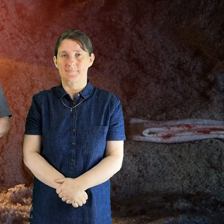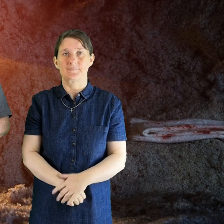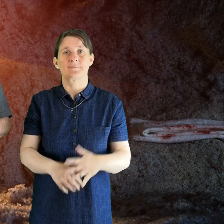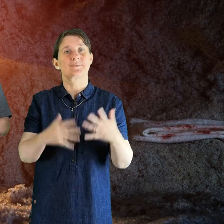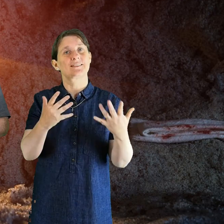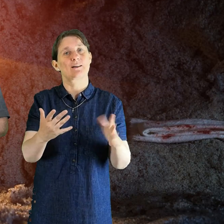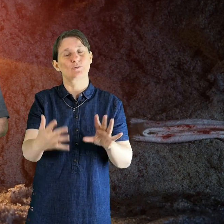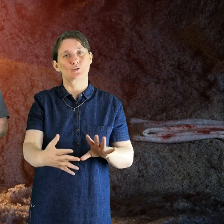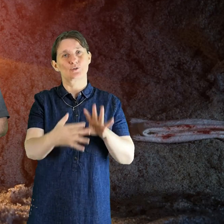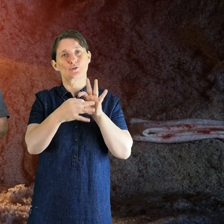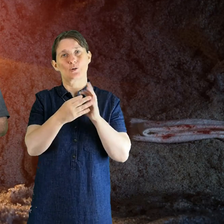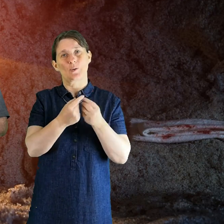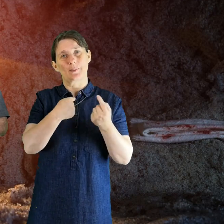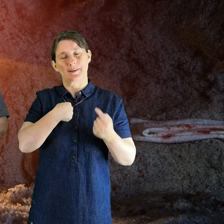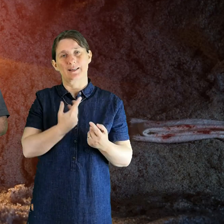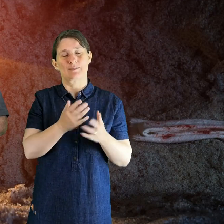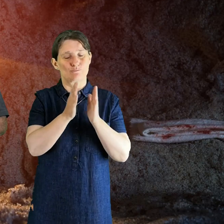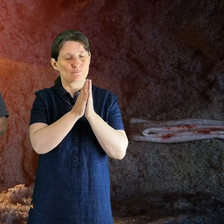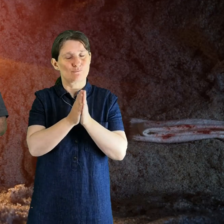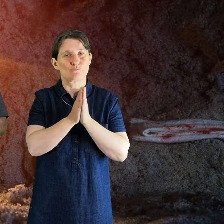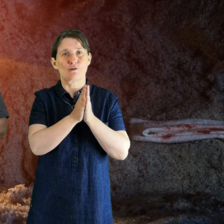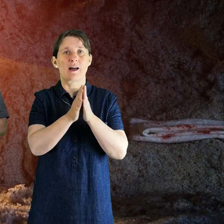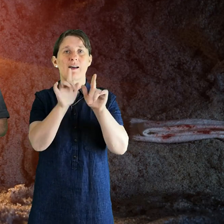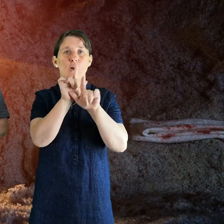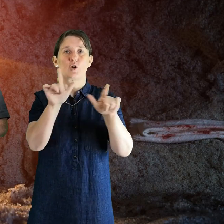join with me in praying the prayer that our Lord Jesus taught us